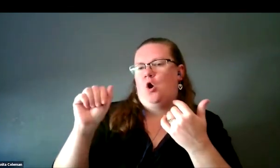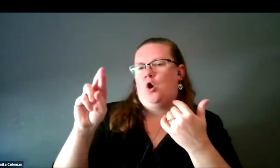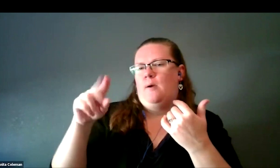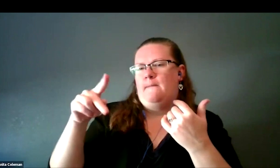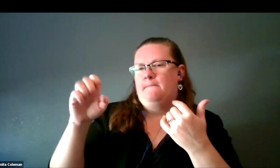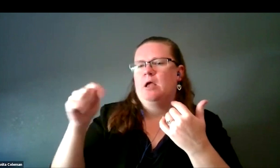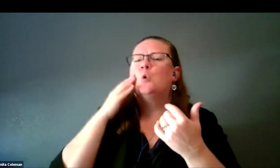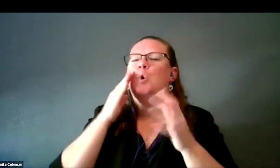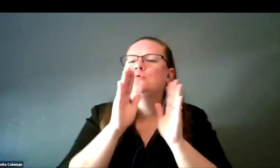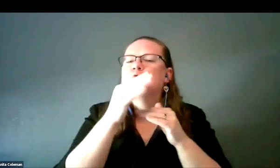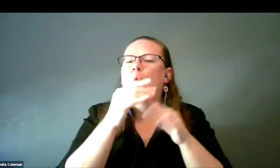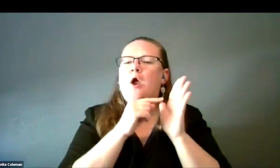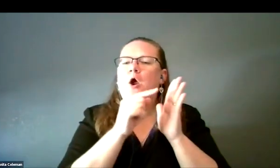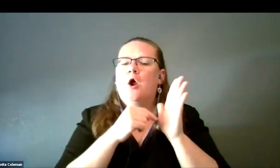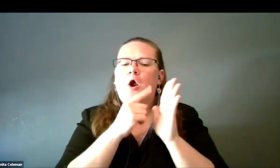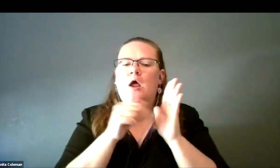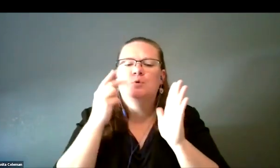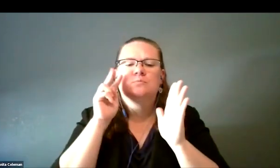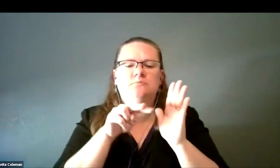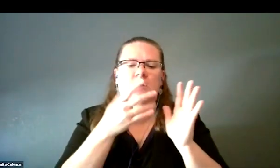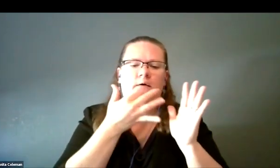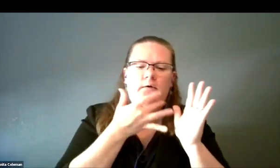where you have little samples, and you decide what you'd like.